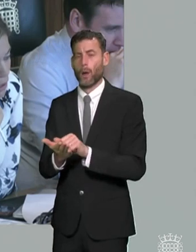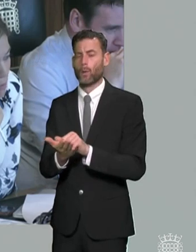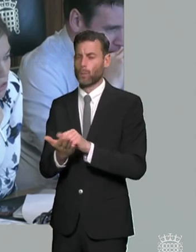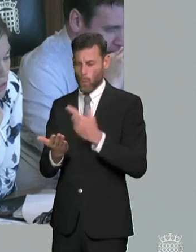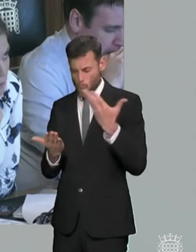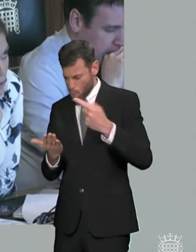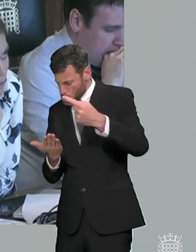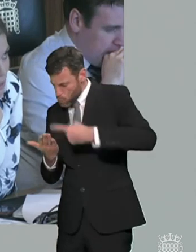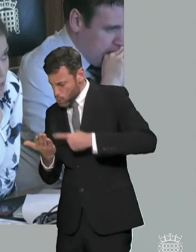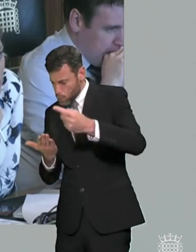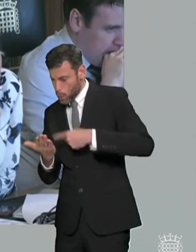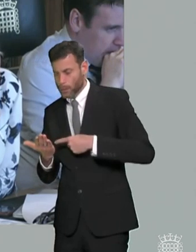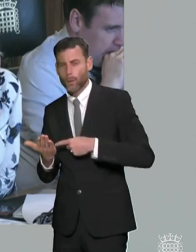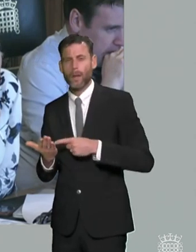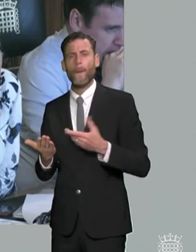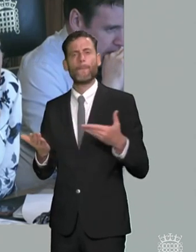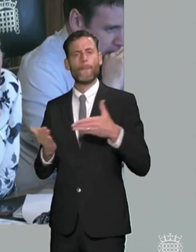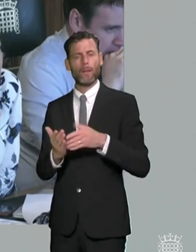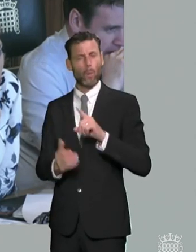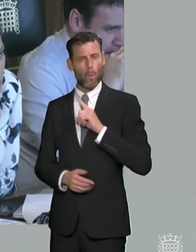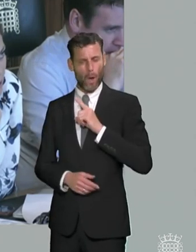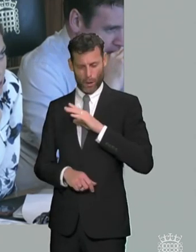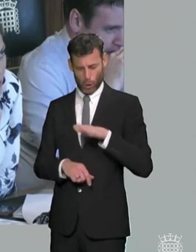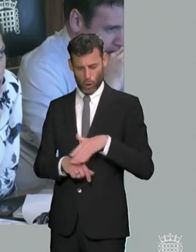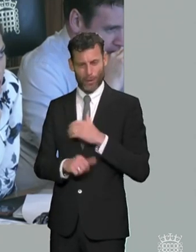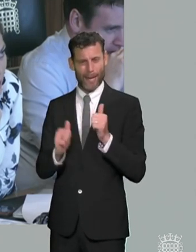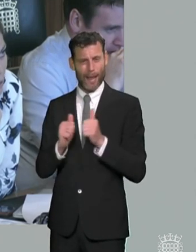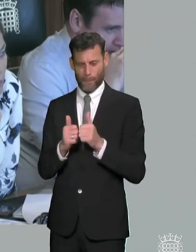you've mentioned the fundamental misunderstanding of the need for accountability and early help but